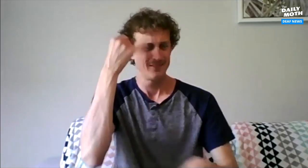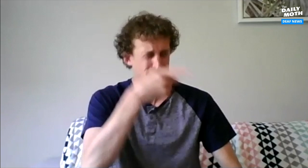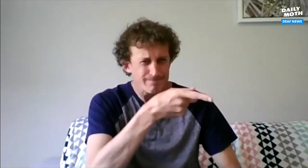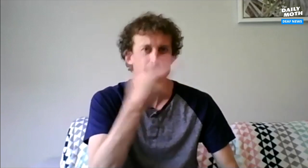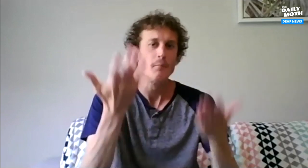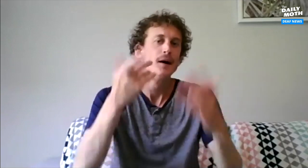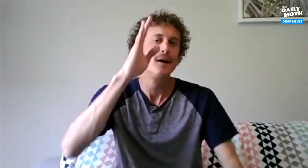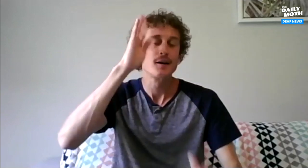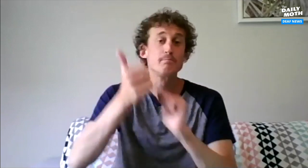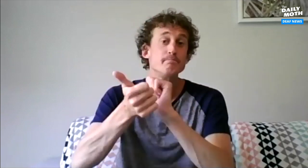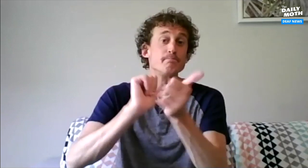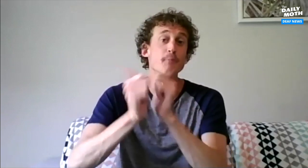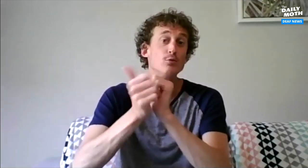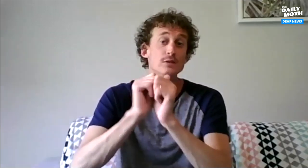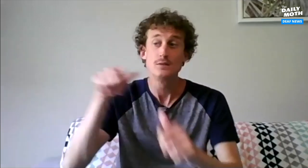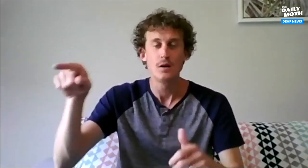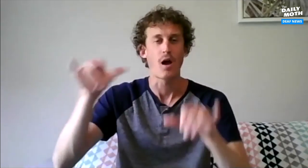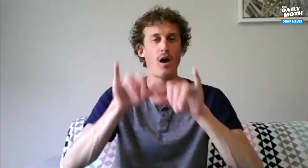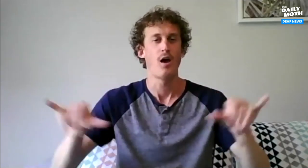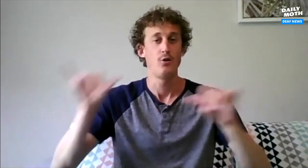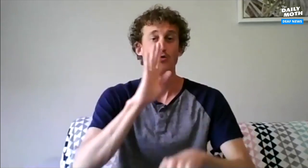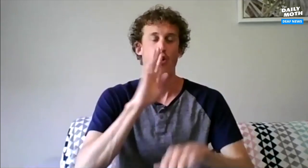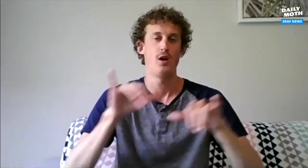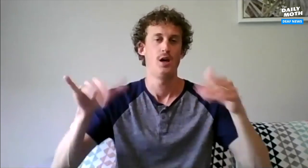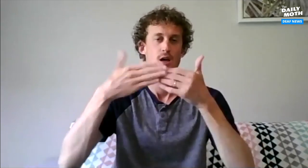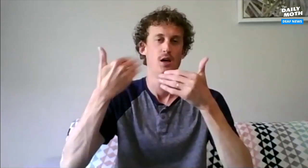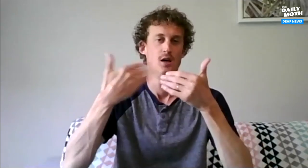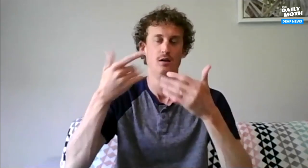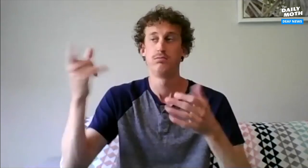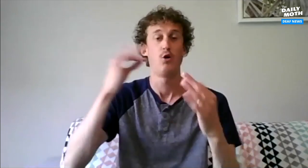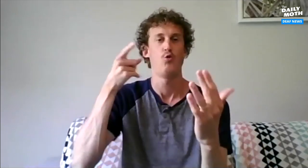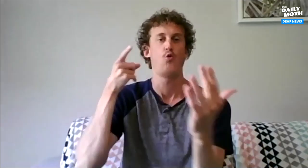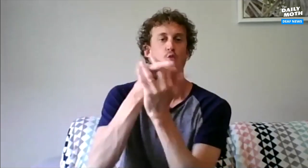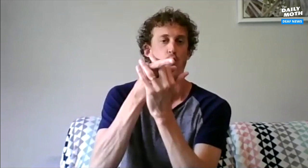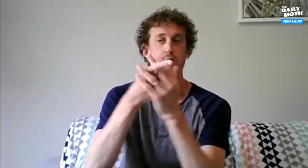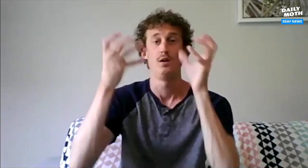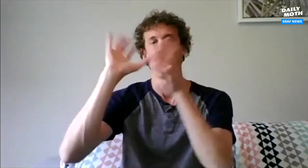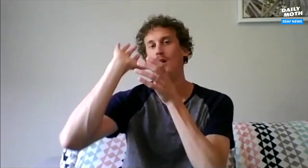Imagine, maybe in sports, where their broadcasting process is relatively easier.